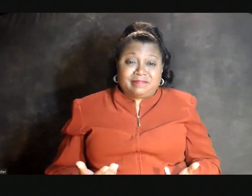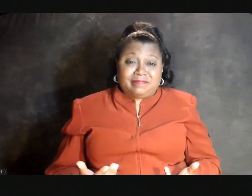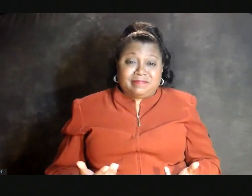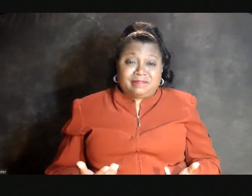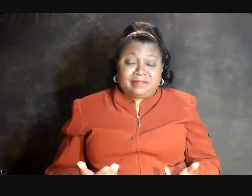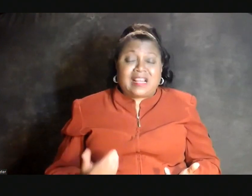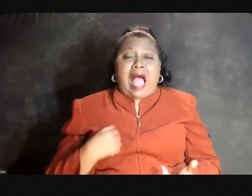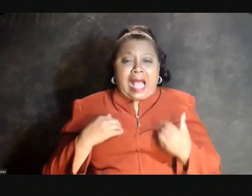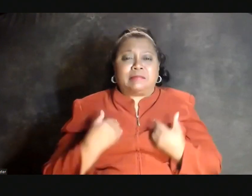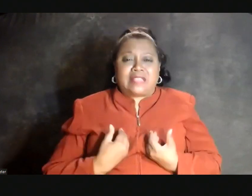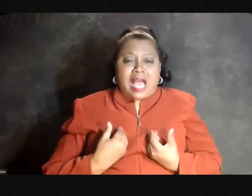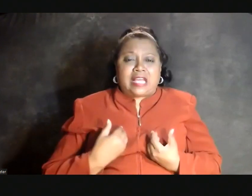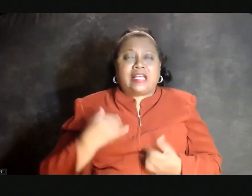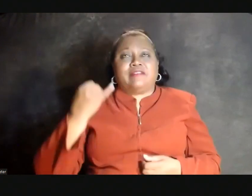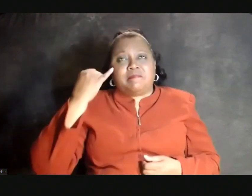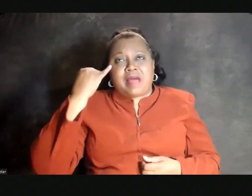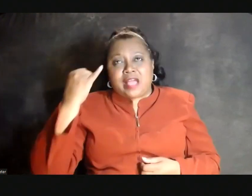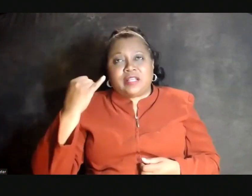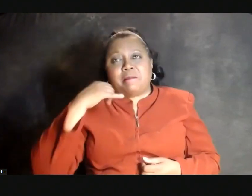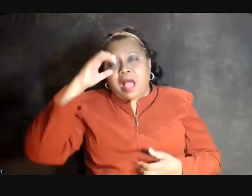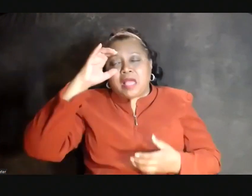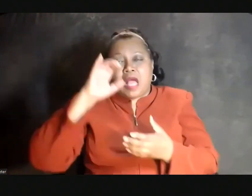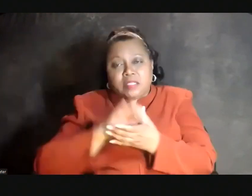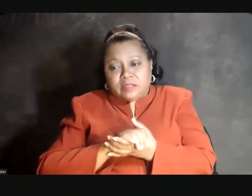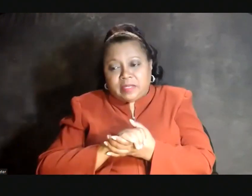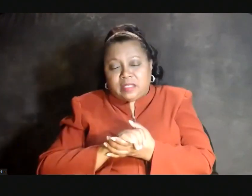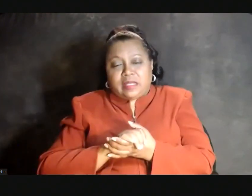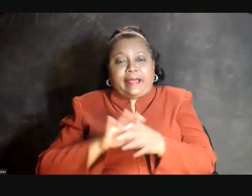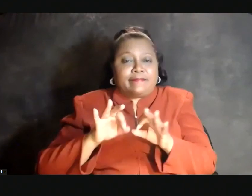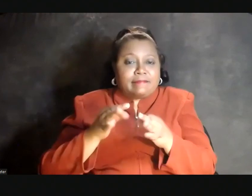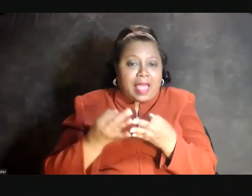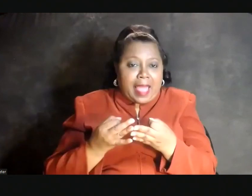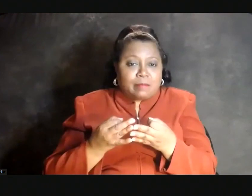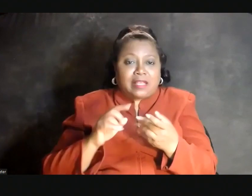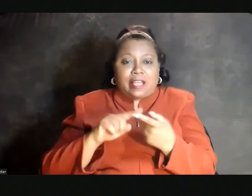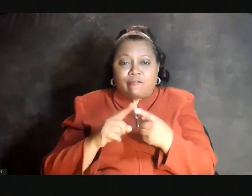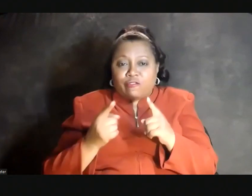I'm tired of imagining my husband, family, and friends--